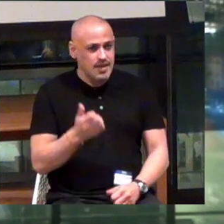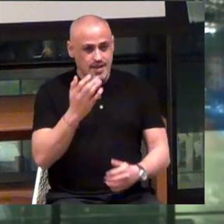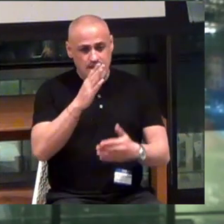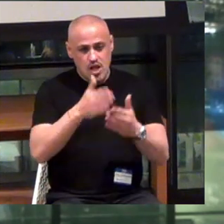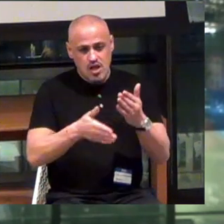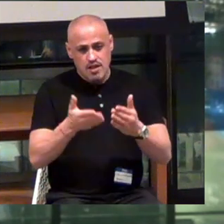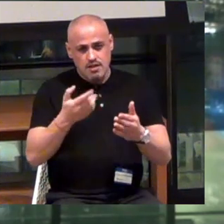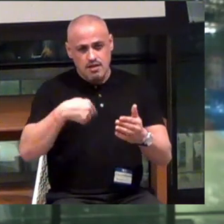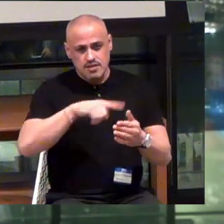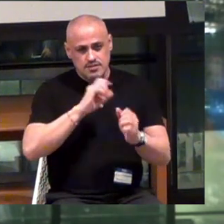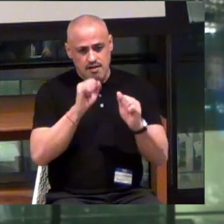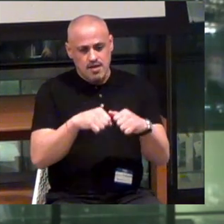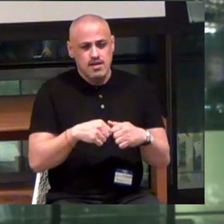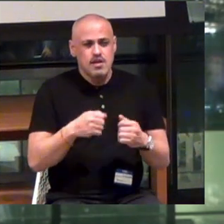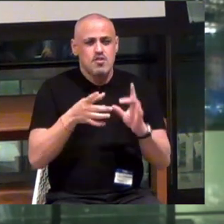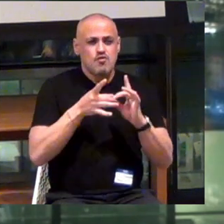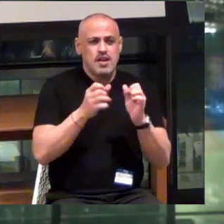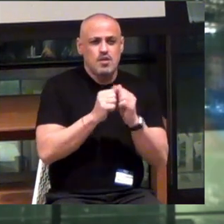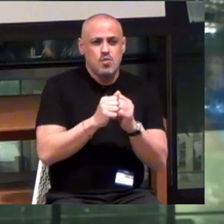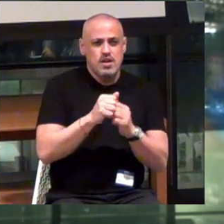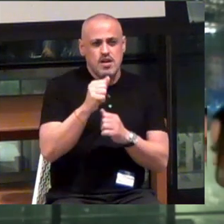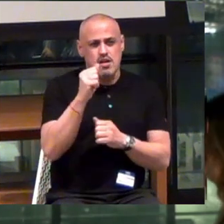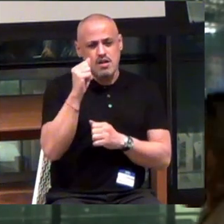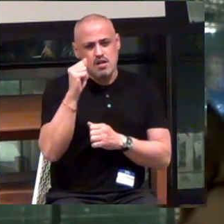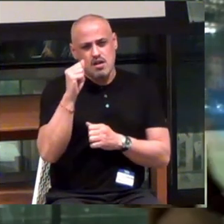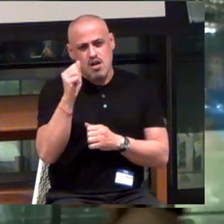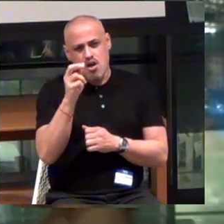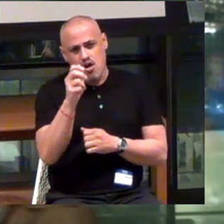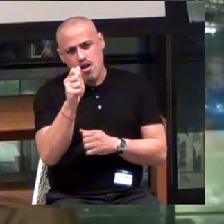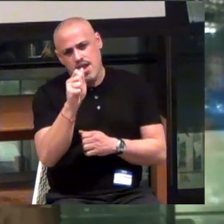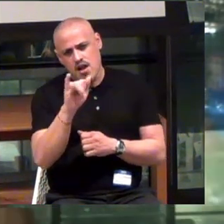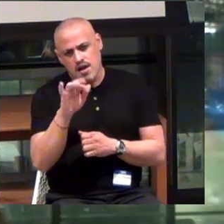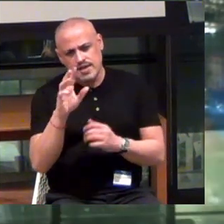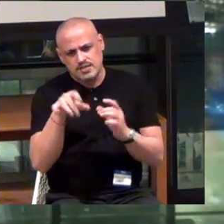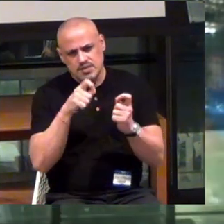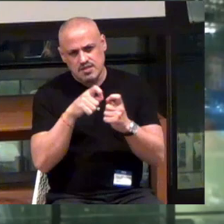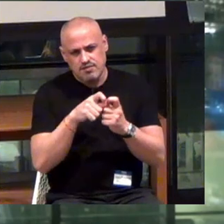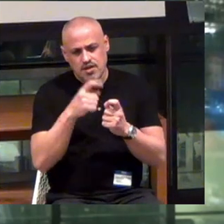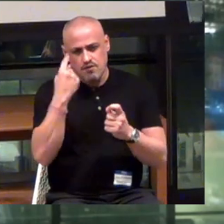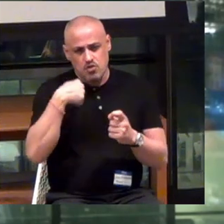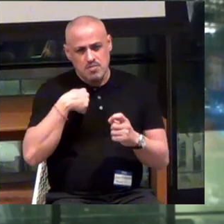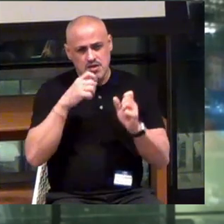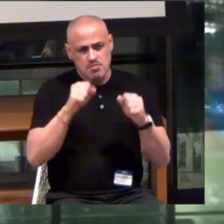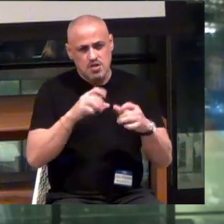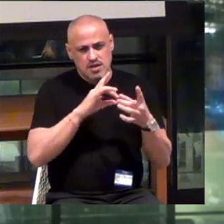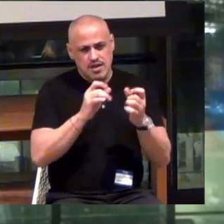I think relating to ARx specifically, for me, it probably is related to computer vision.